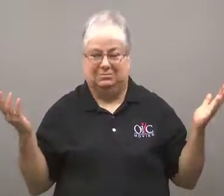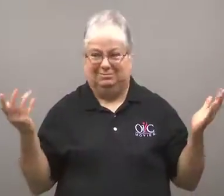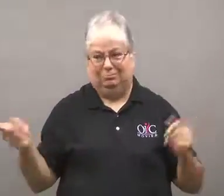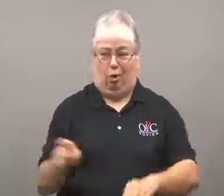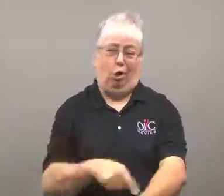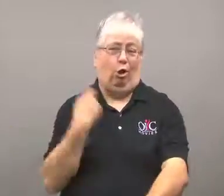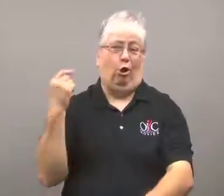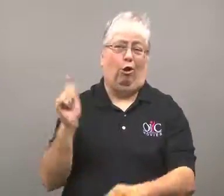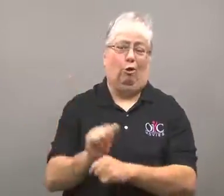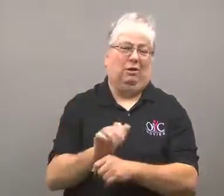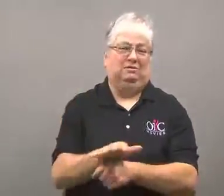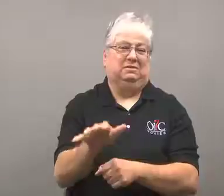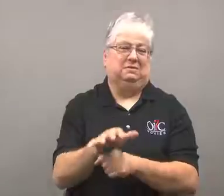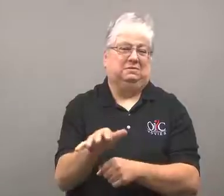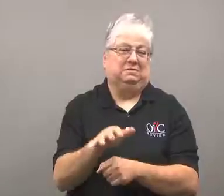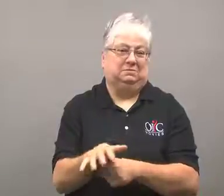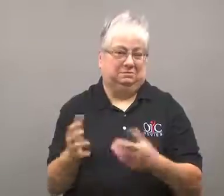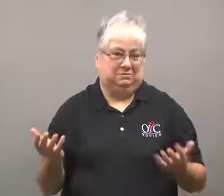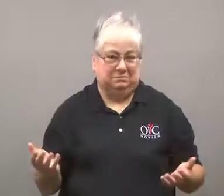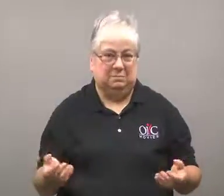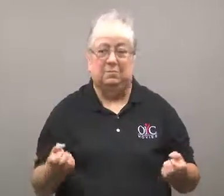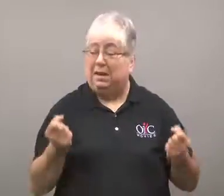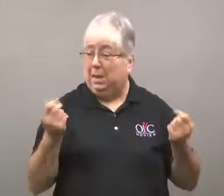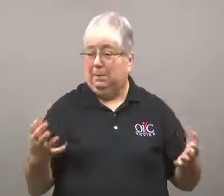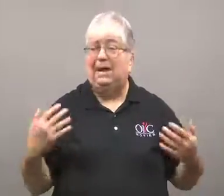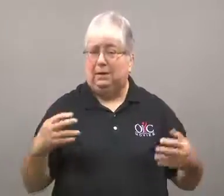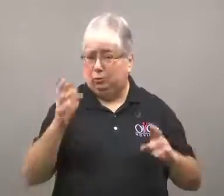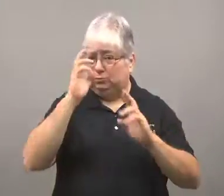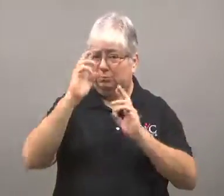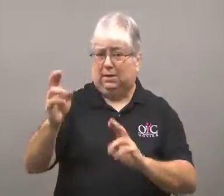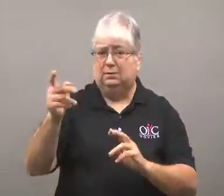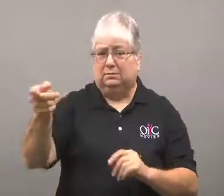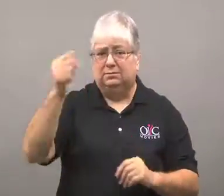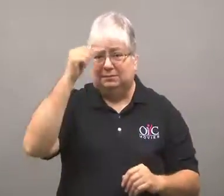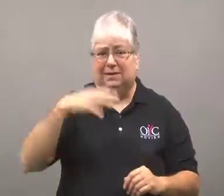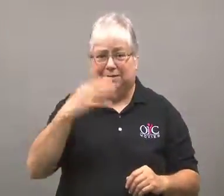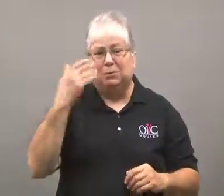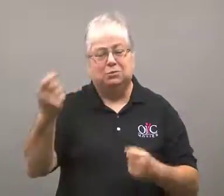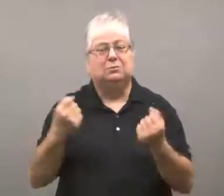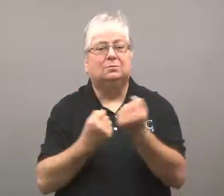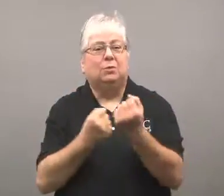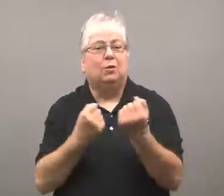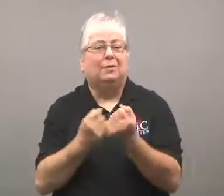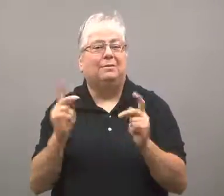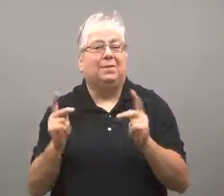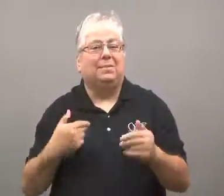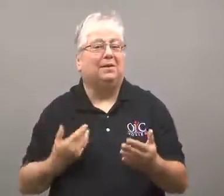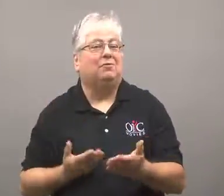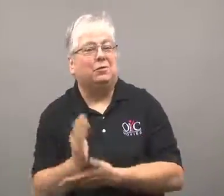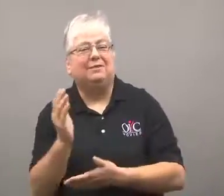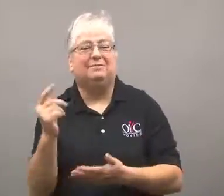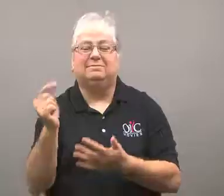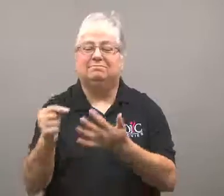He'd worked the job long enough.